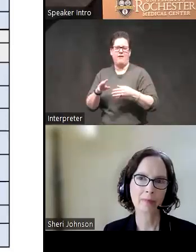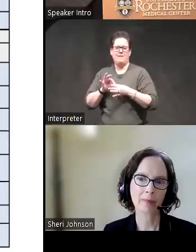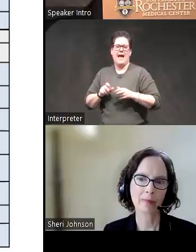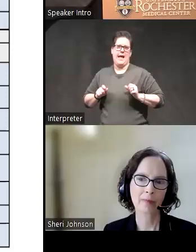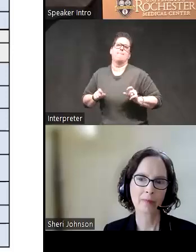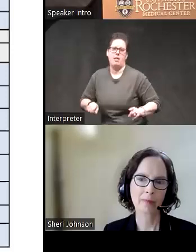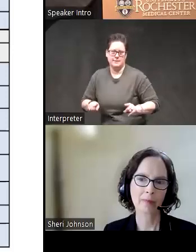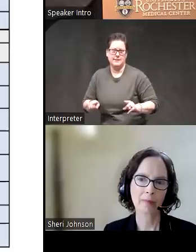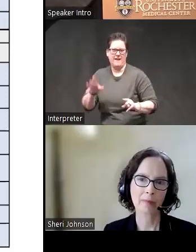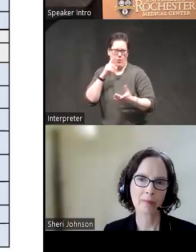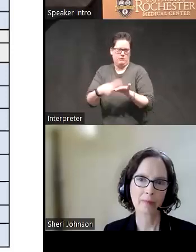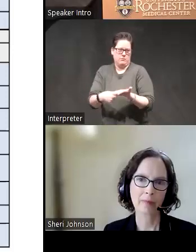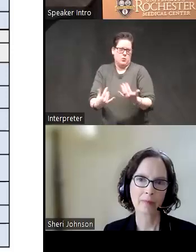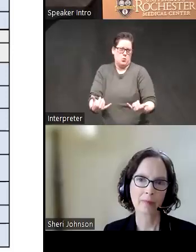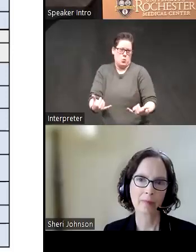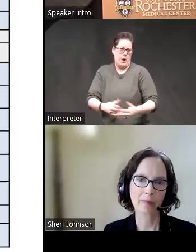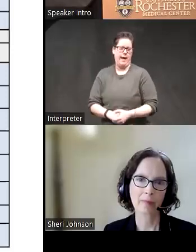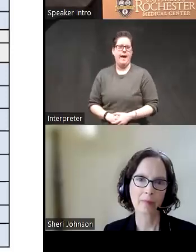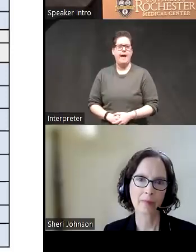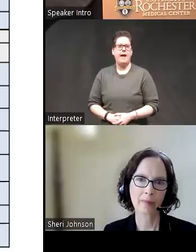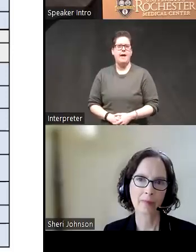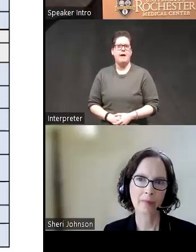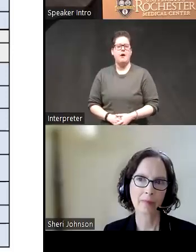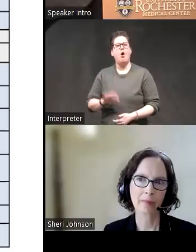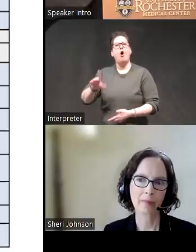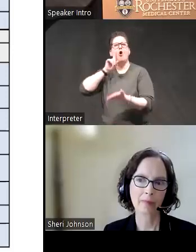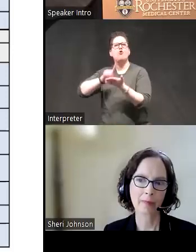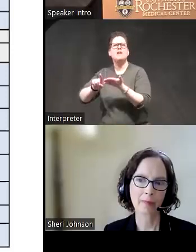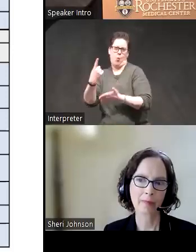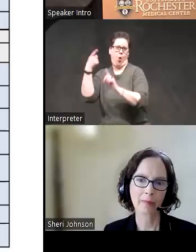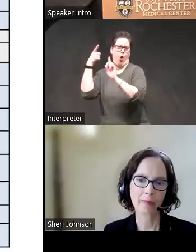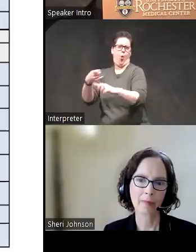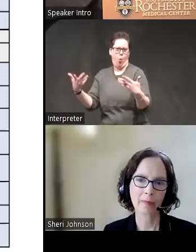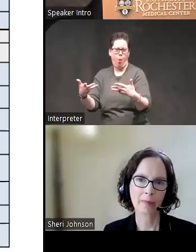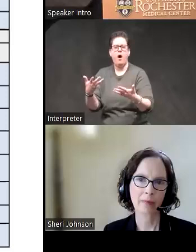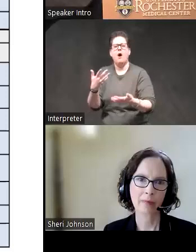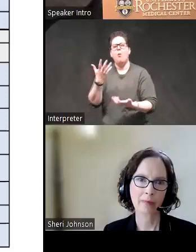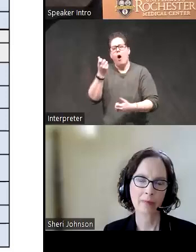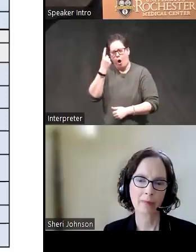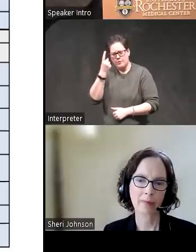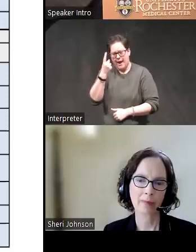which we'll be discussing today one of the goals of her research is to understand how psychological